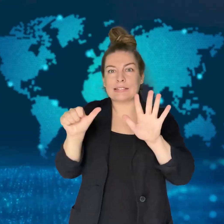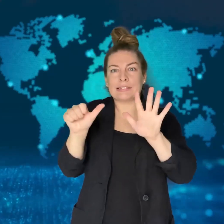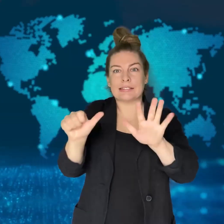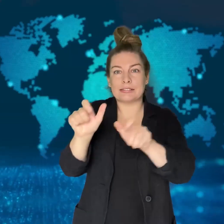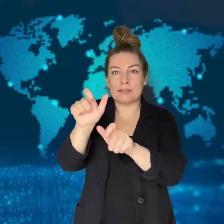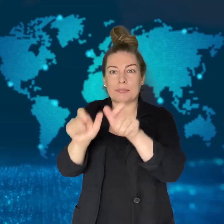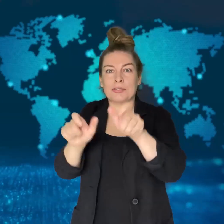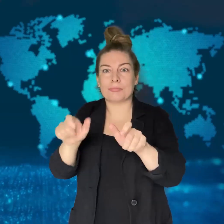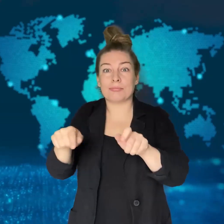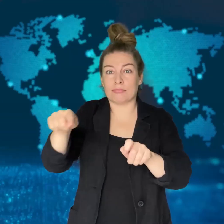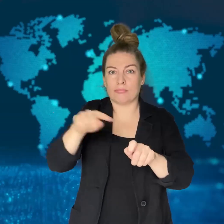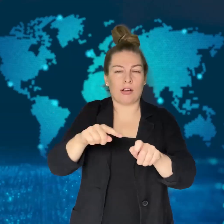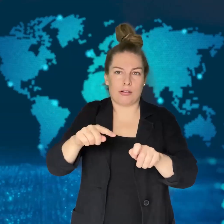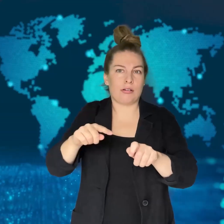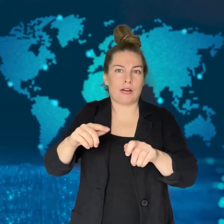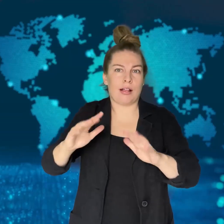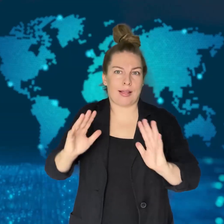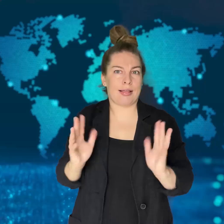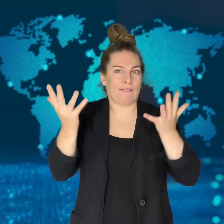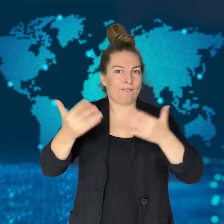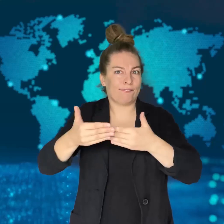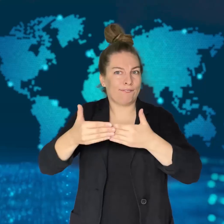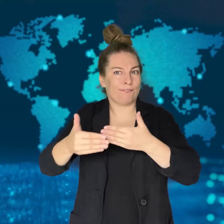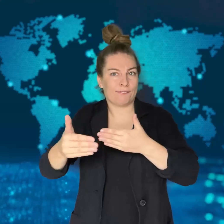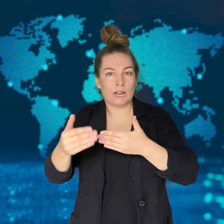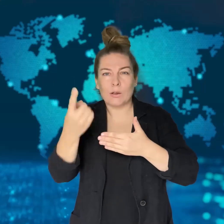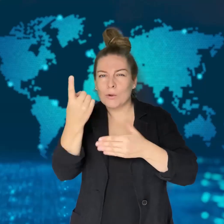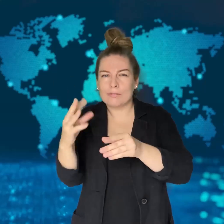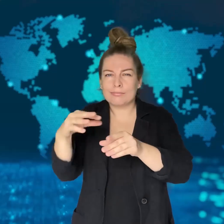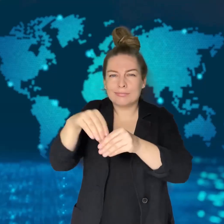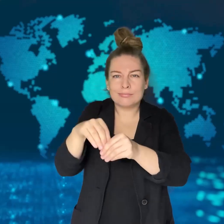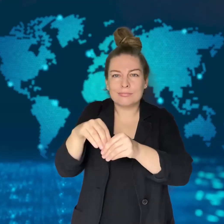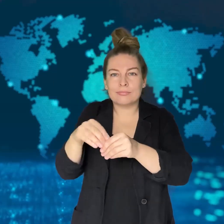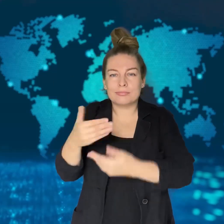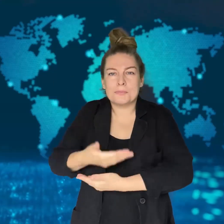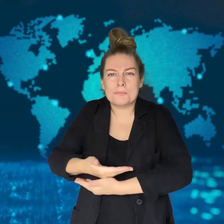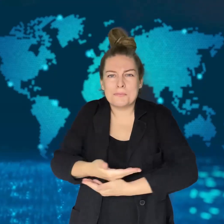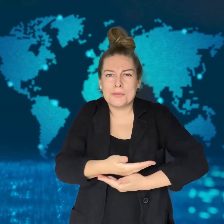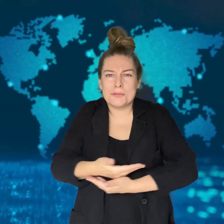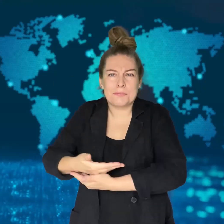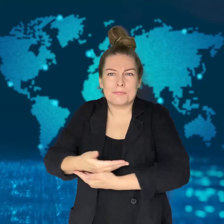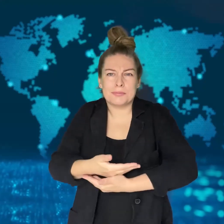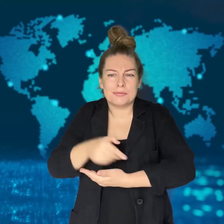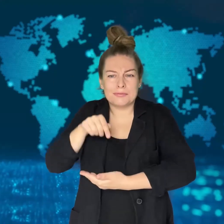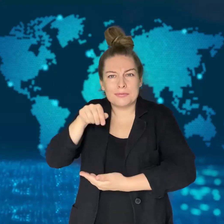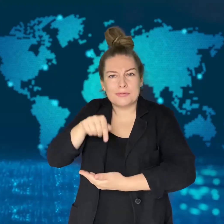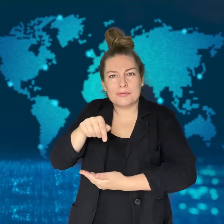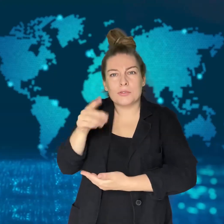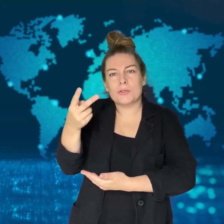a mother and daughter who were murdered last year.